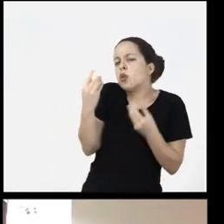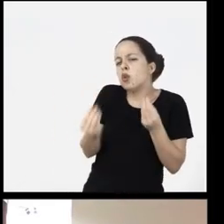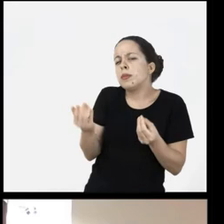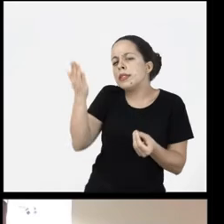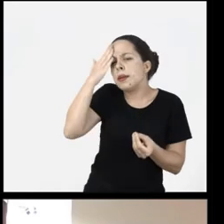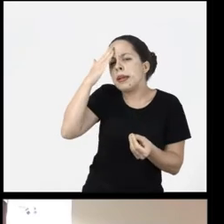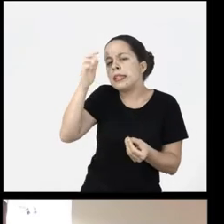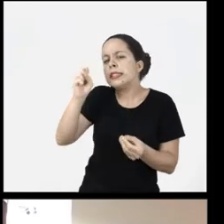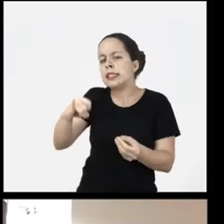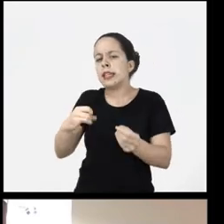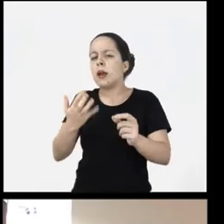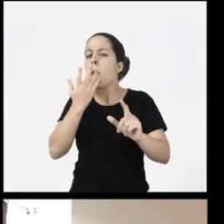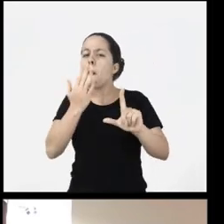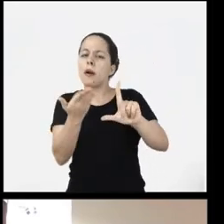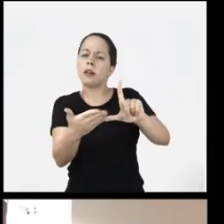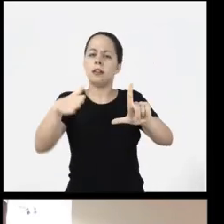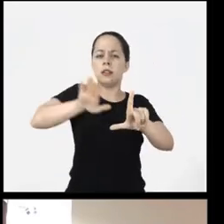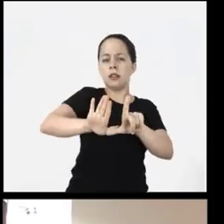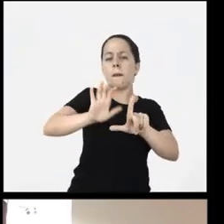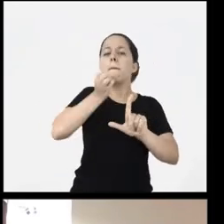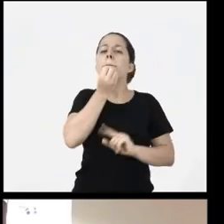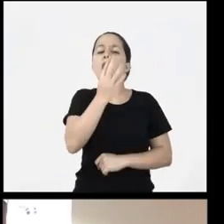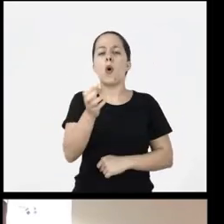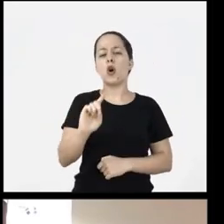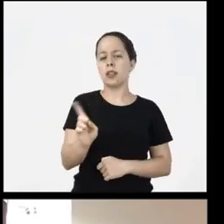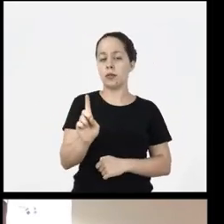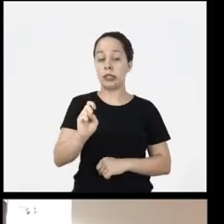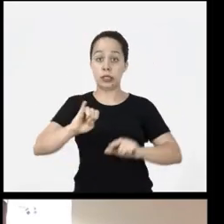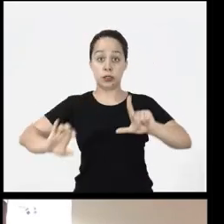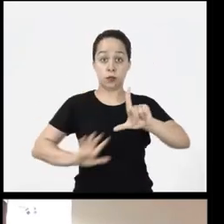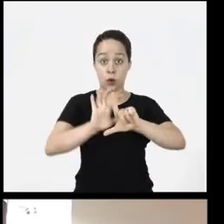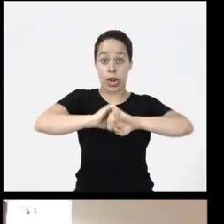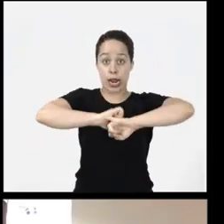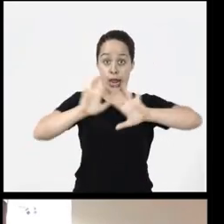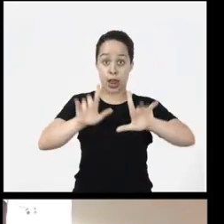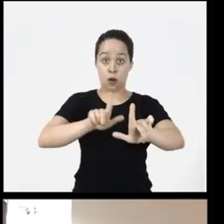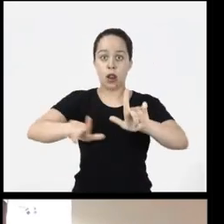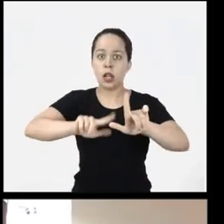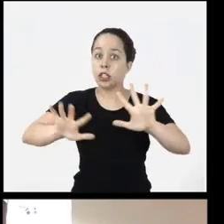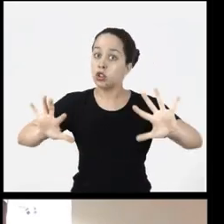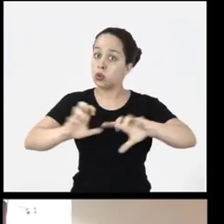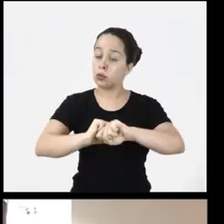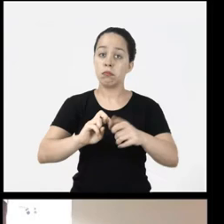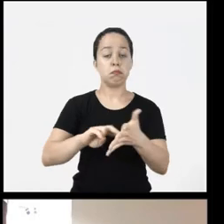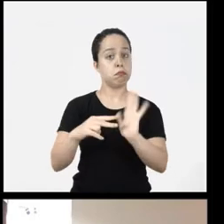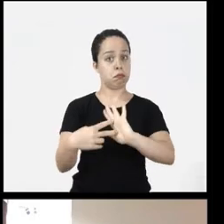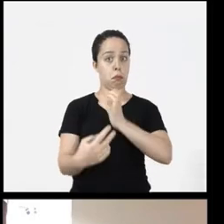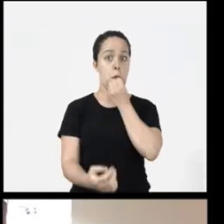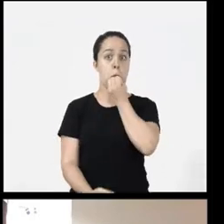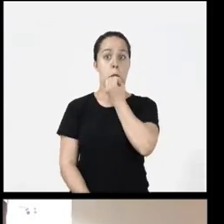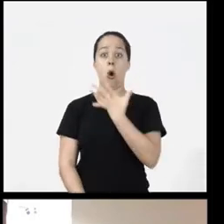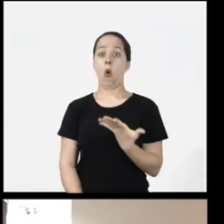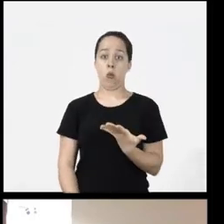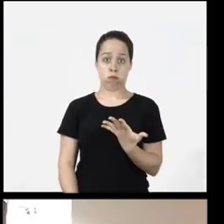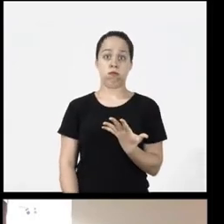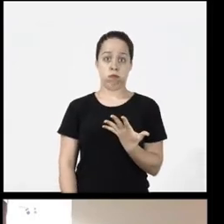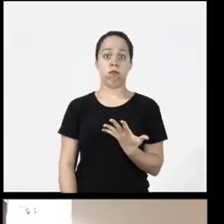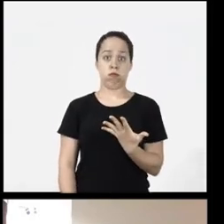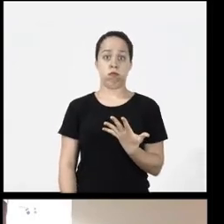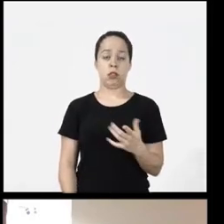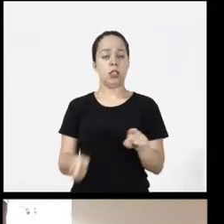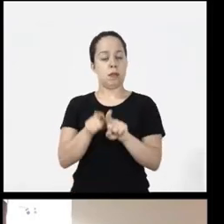the contract is good or not? It is basically a Claro fund with a source dark is a great contrast